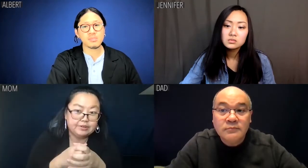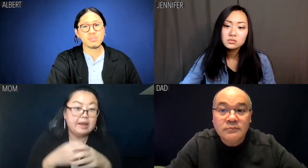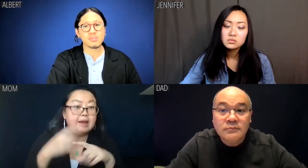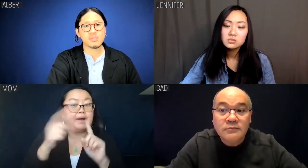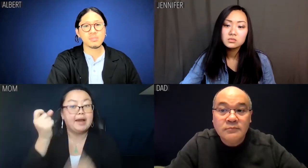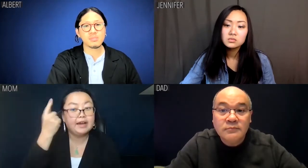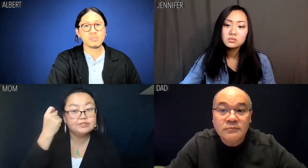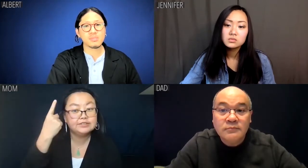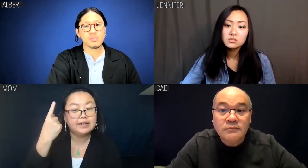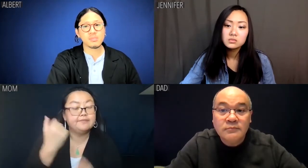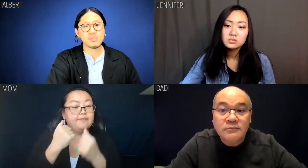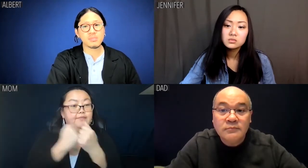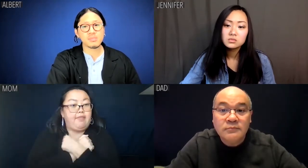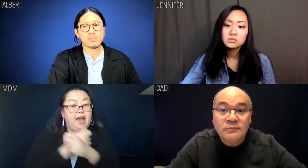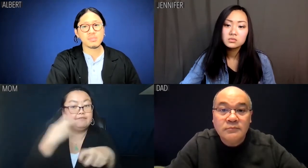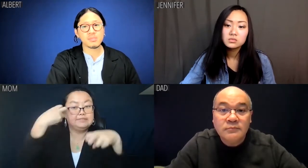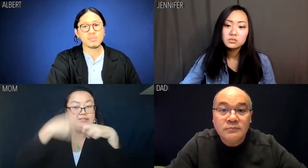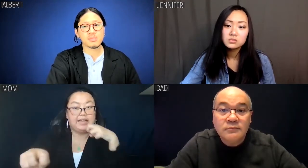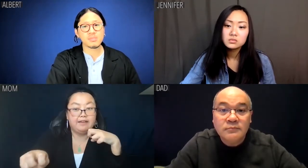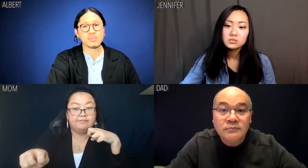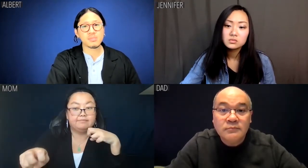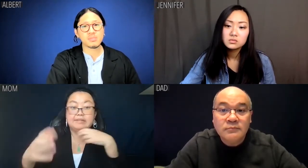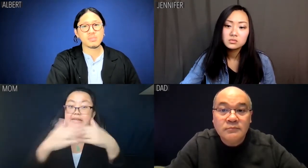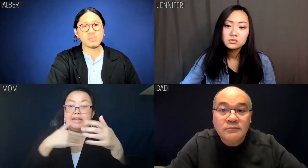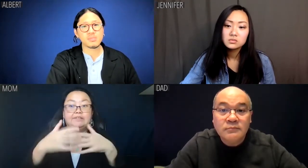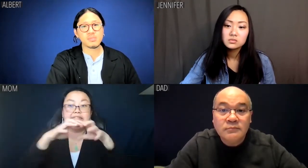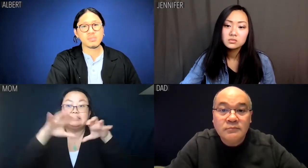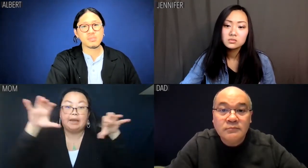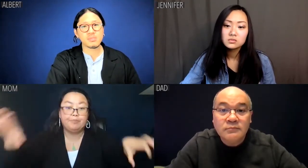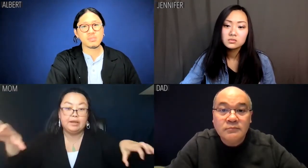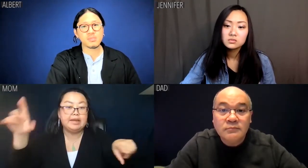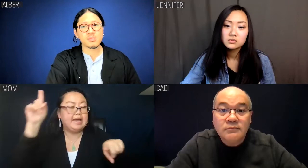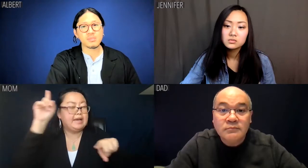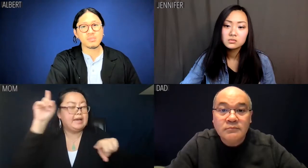But our love is a tough love, because when you're separated by continents,